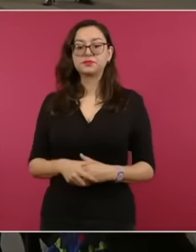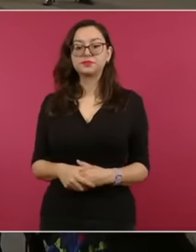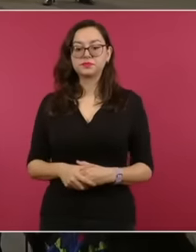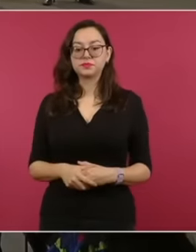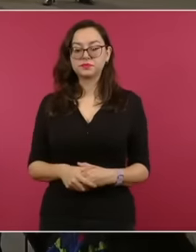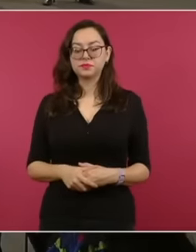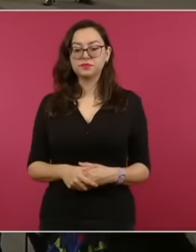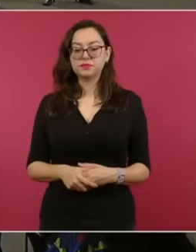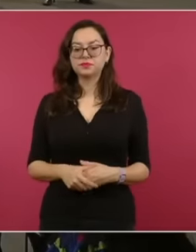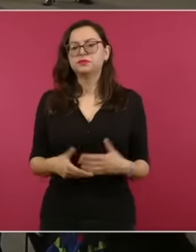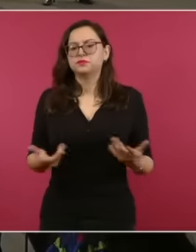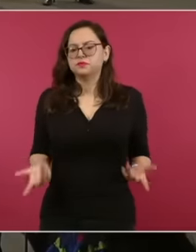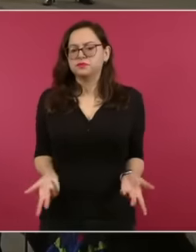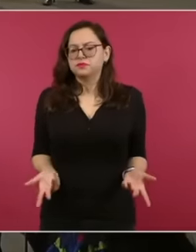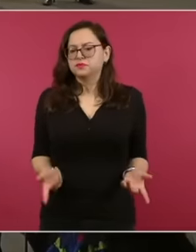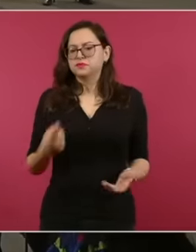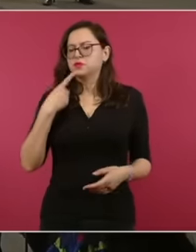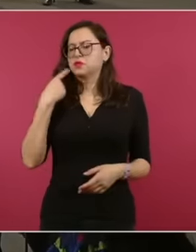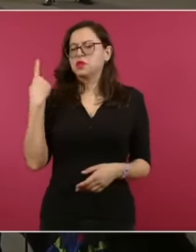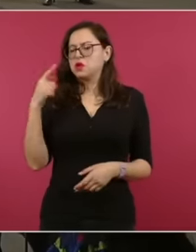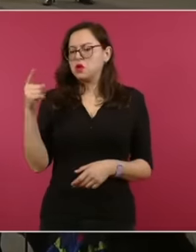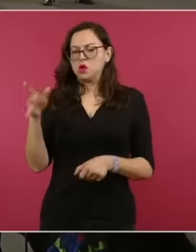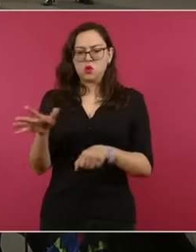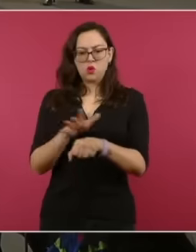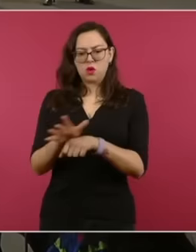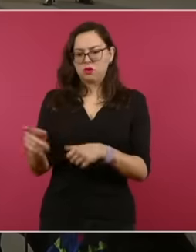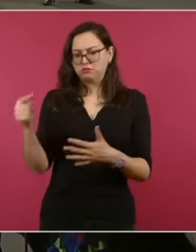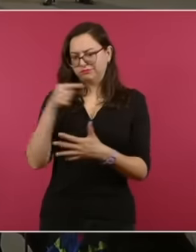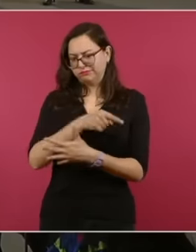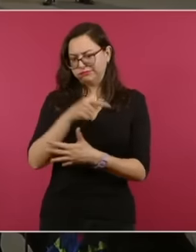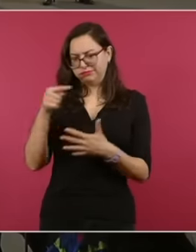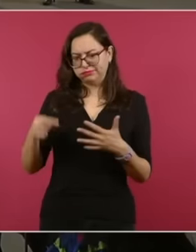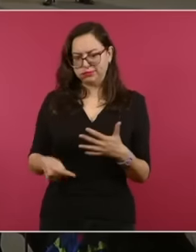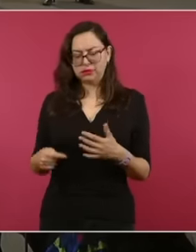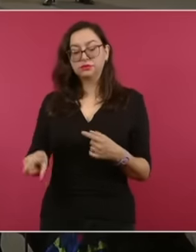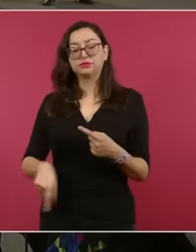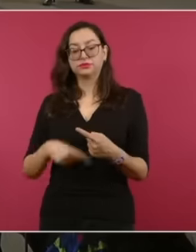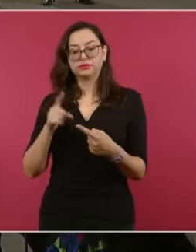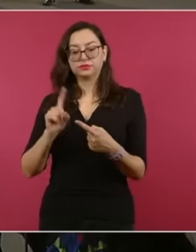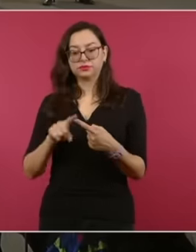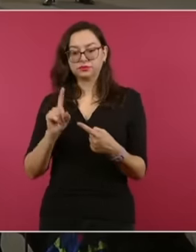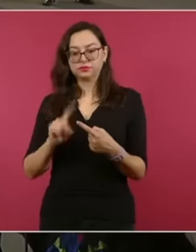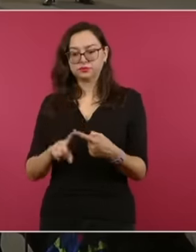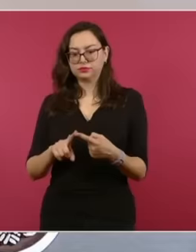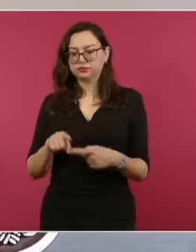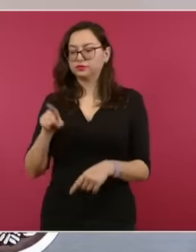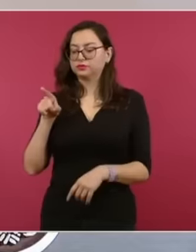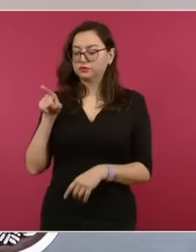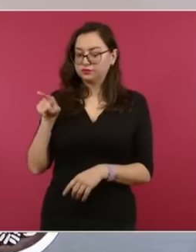and claims are very forceful first to judge and declare that Ecuador is responsible